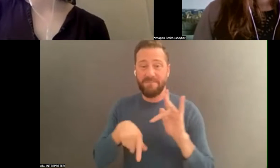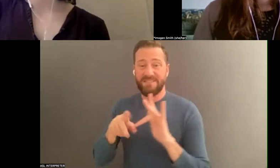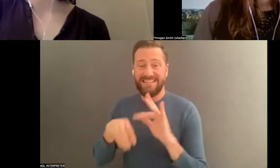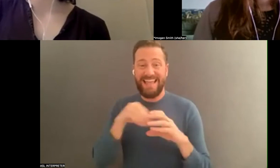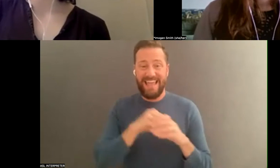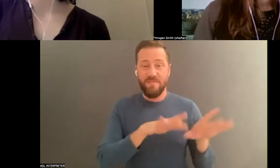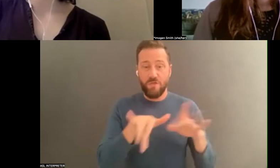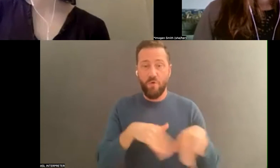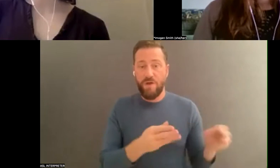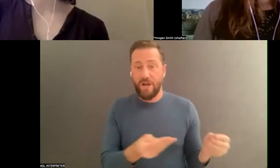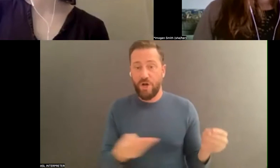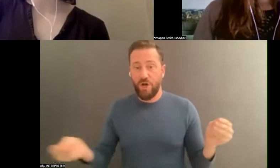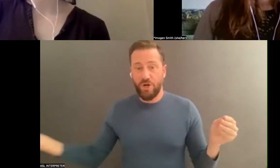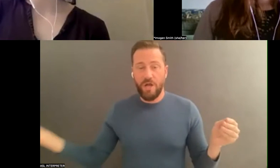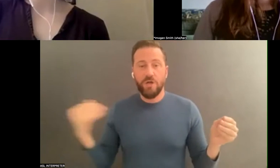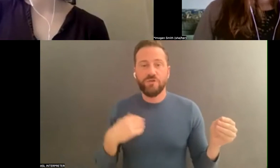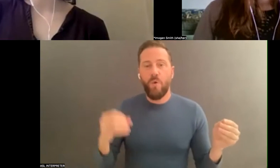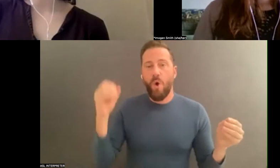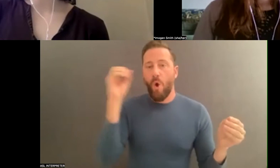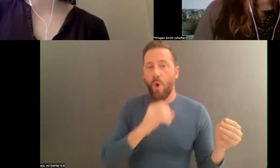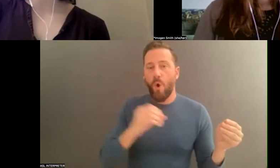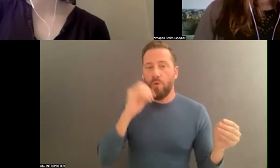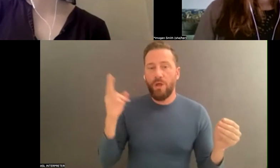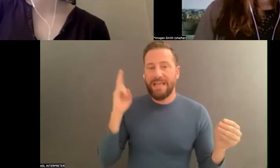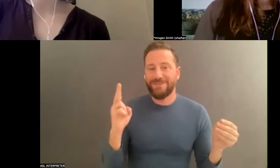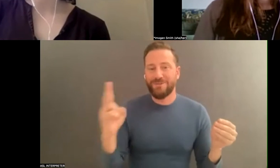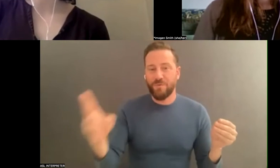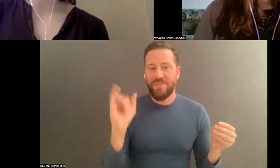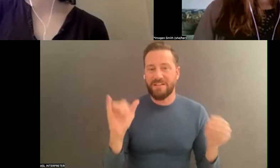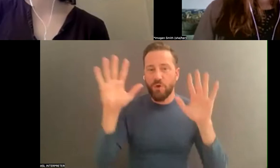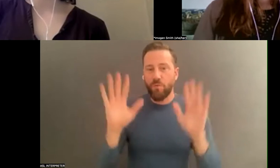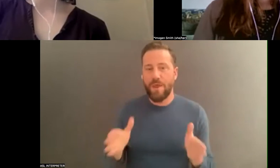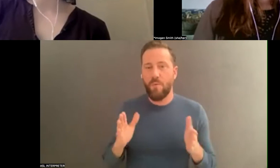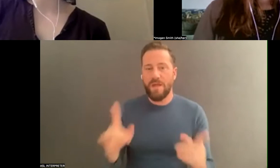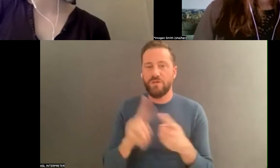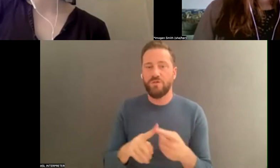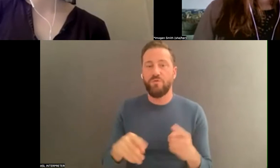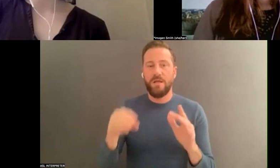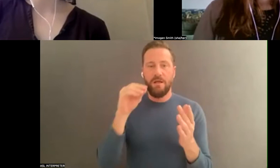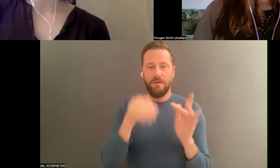a really great way to fill in that missing history, and ensure that your archive represents the spirit